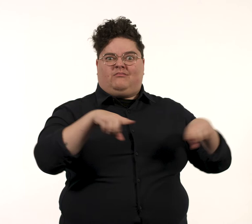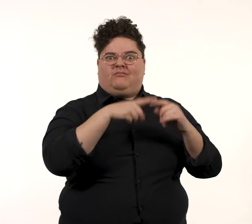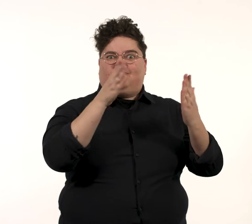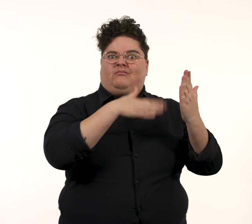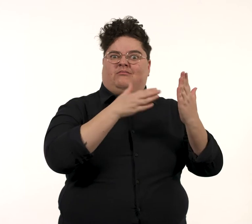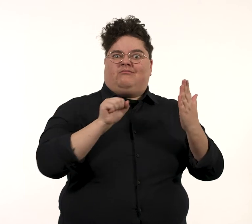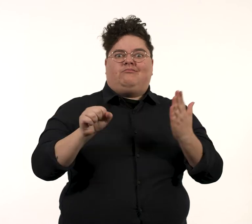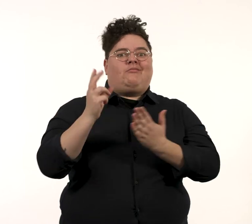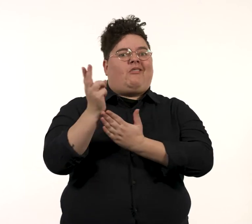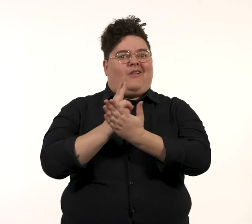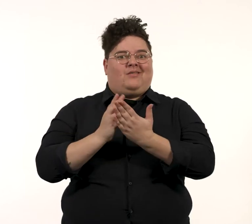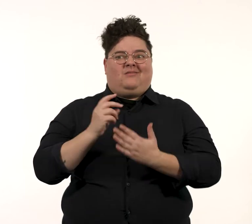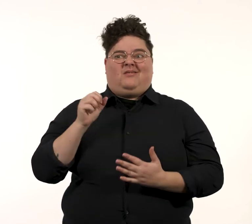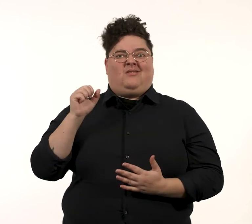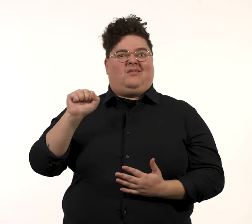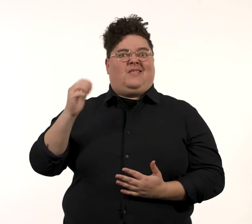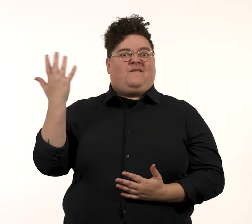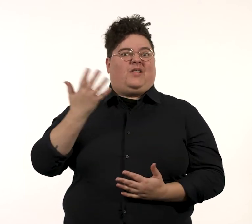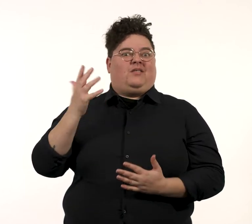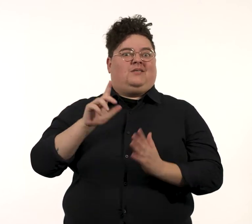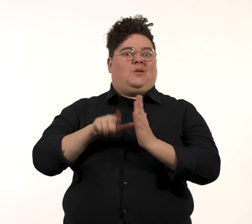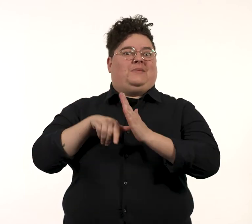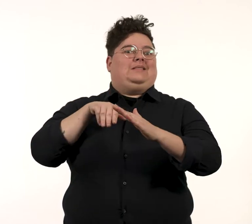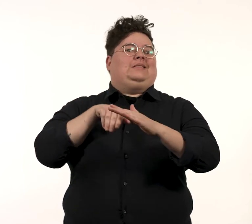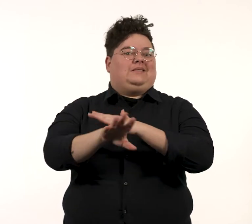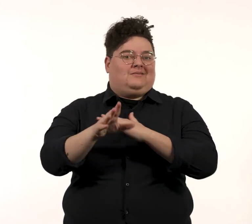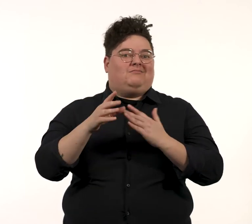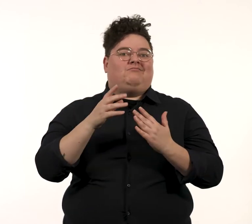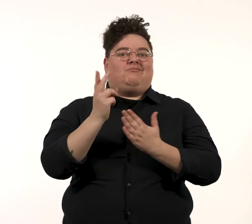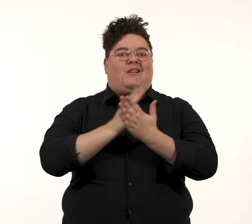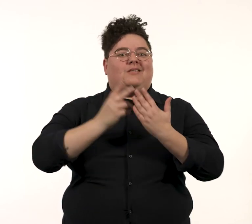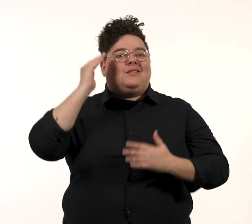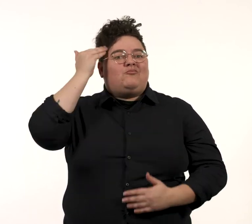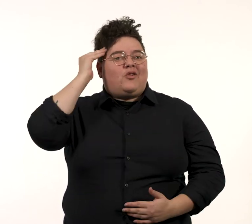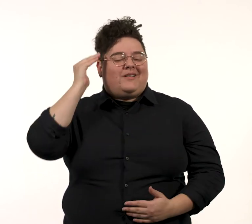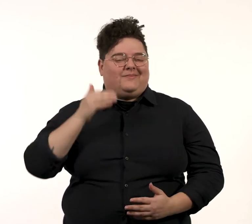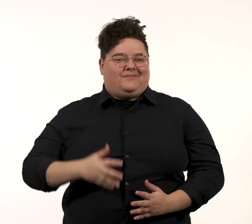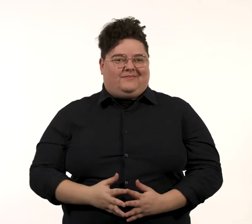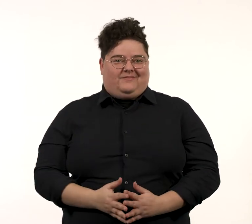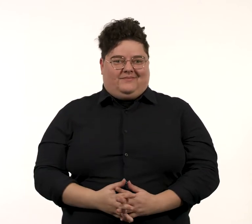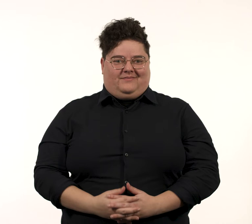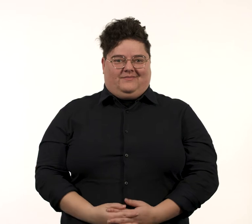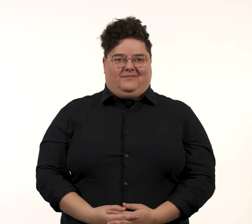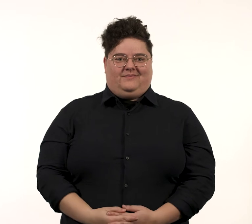This is Paul Newton’s 15th portrait in the Archibald.